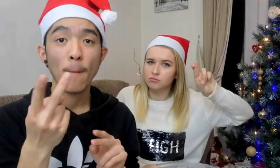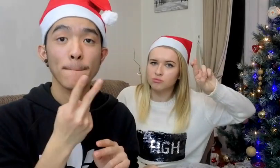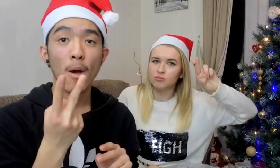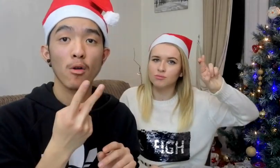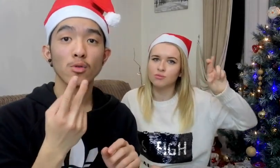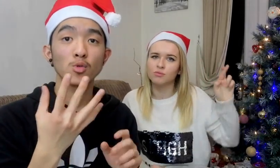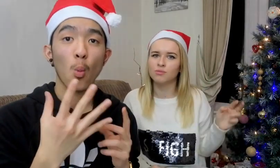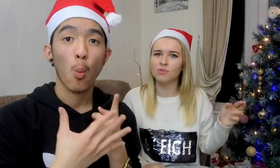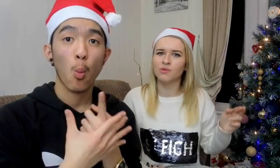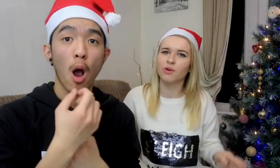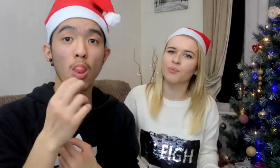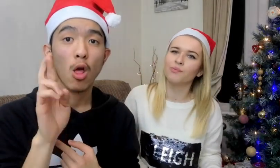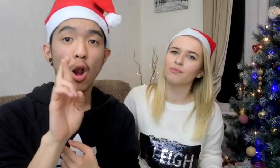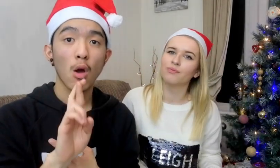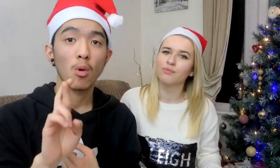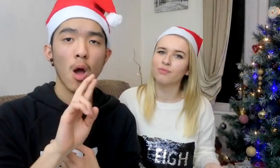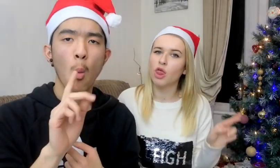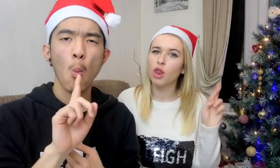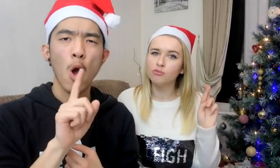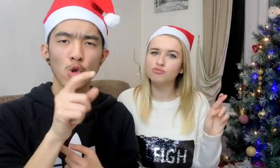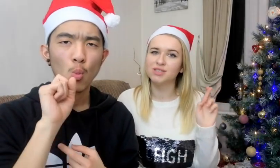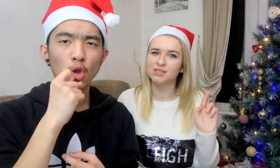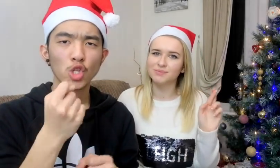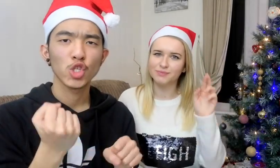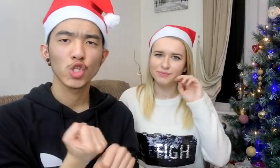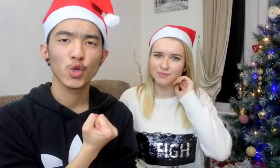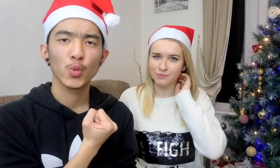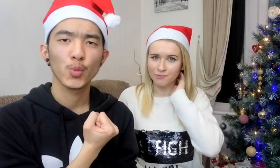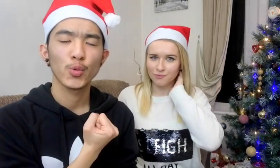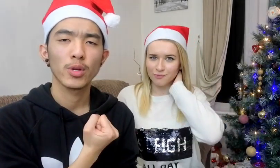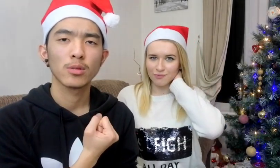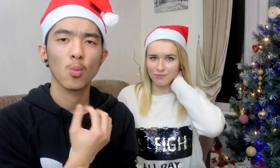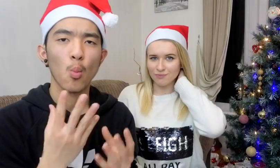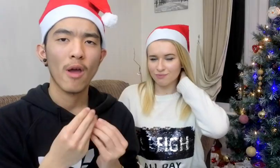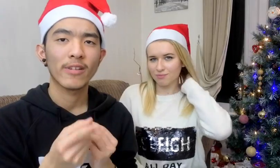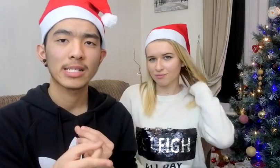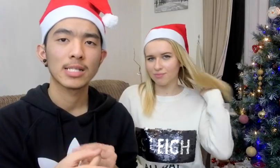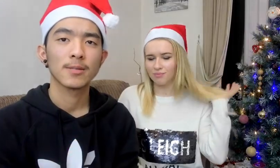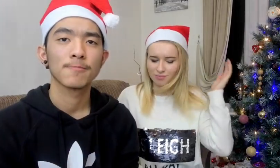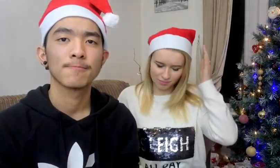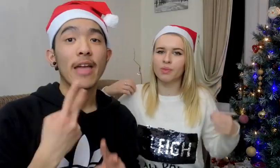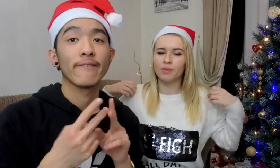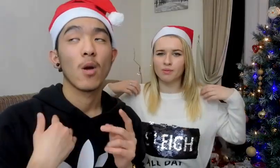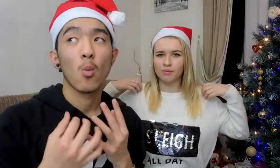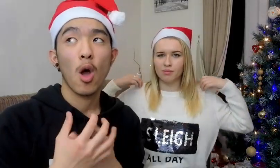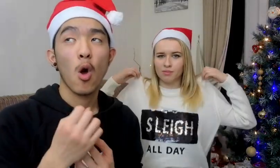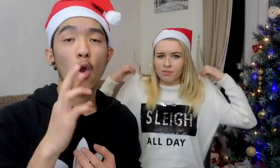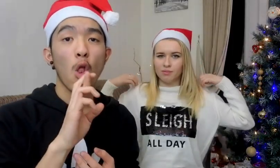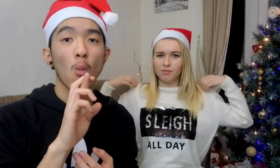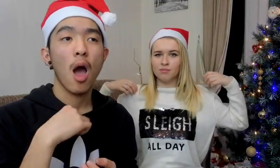If you both won the lottery, what would you do? If I've won the lottery